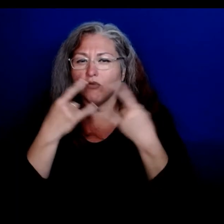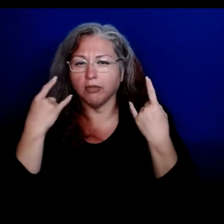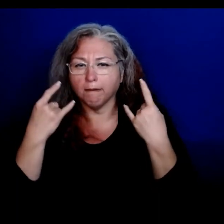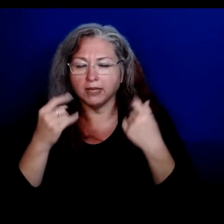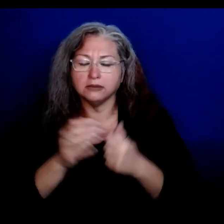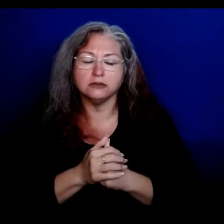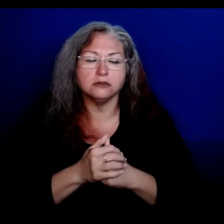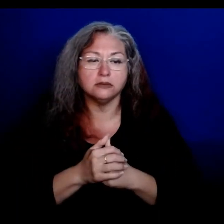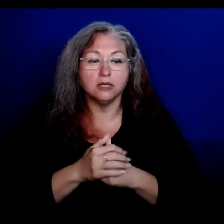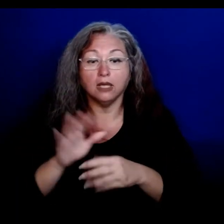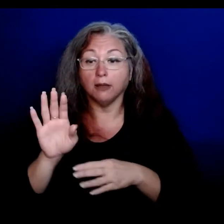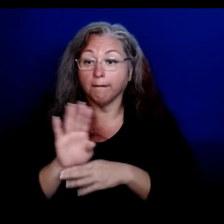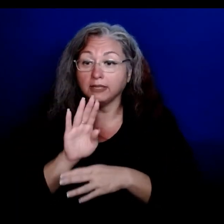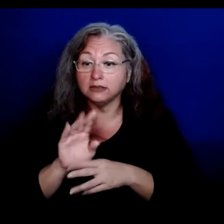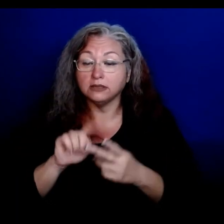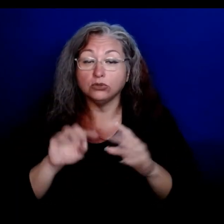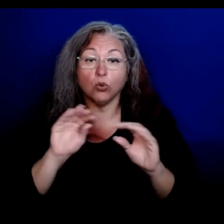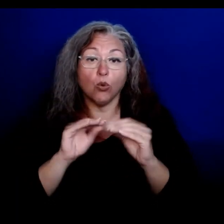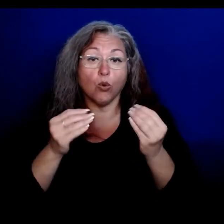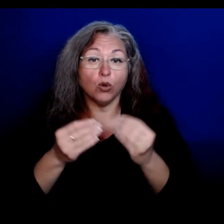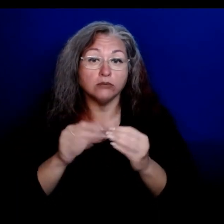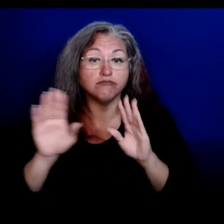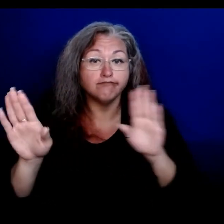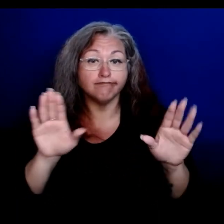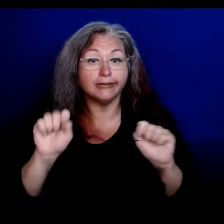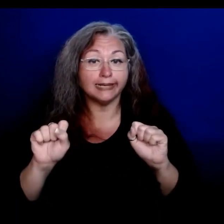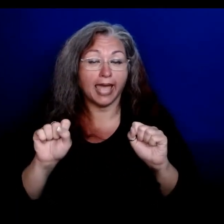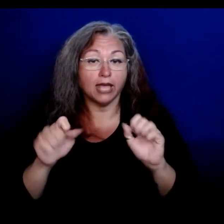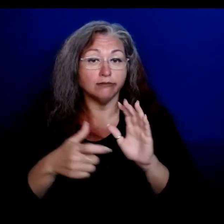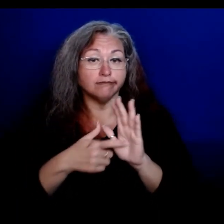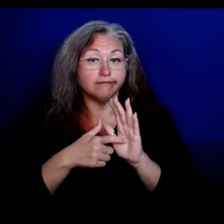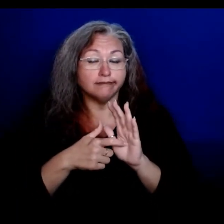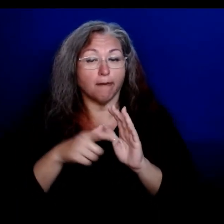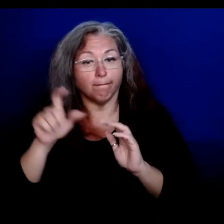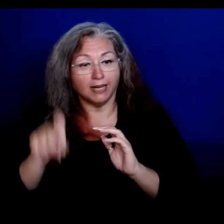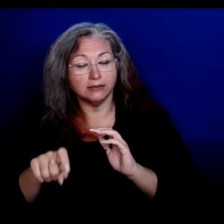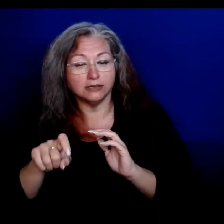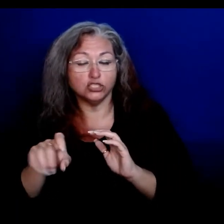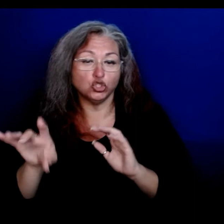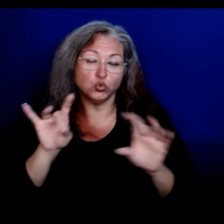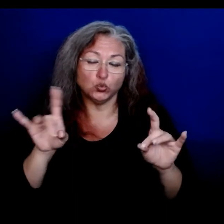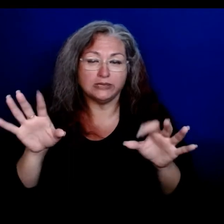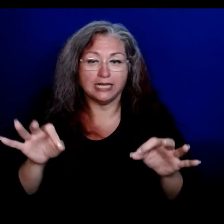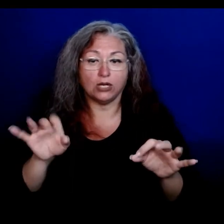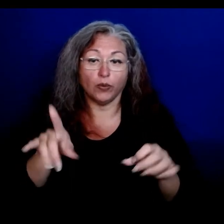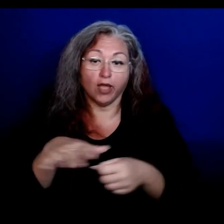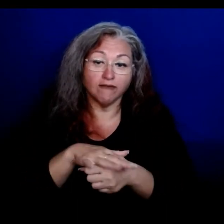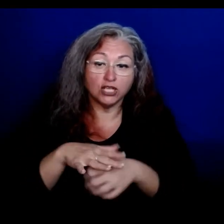Businesses and organizations may choose to require masks at their locations or events